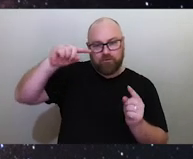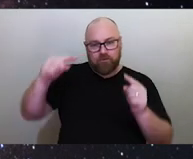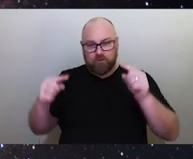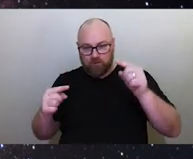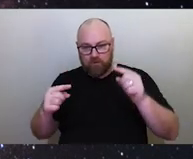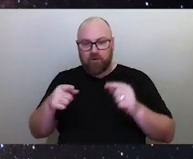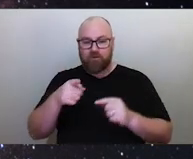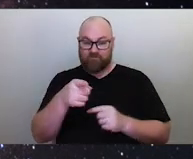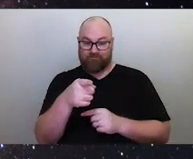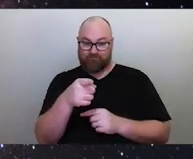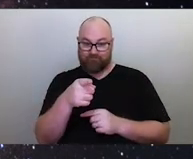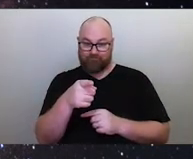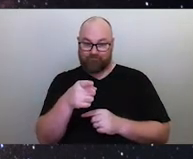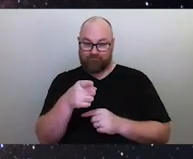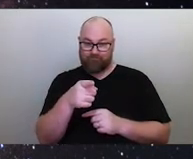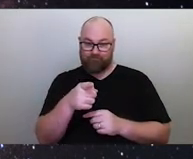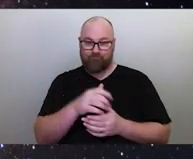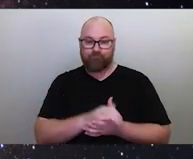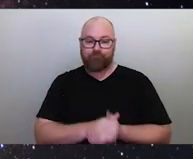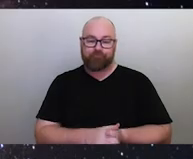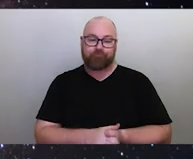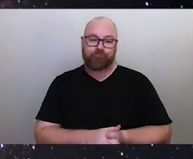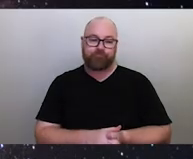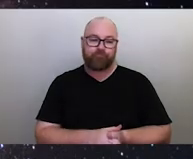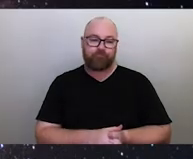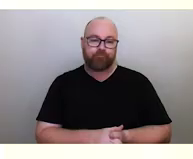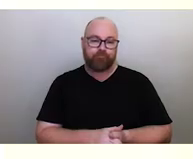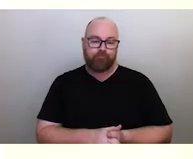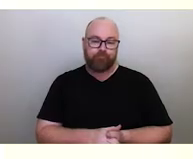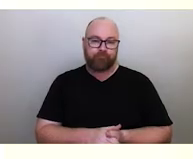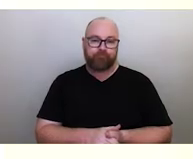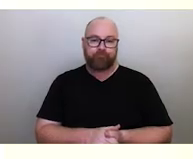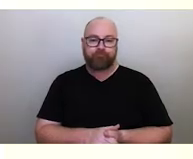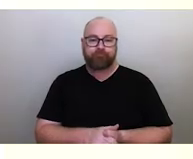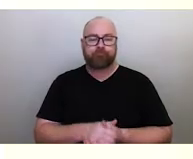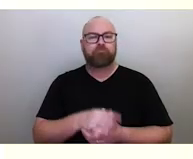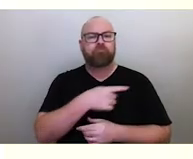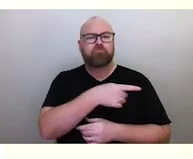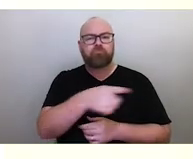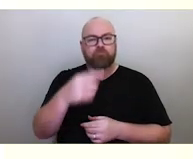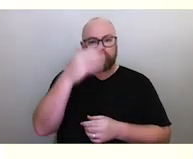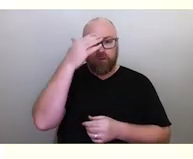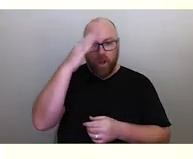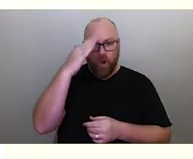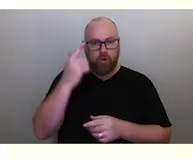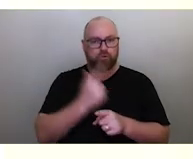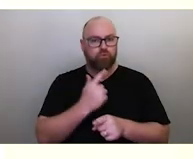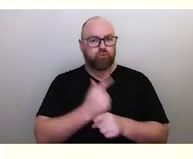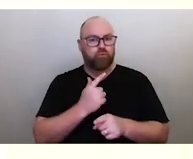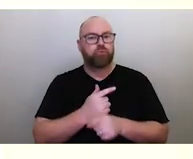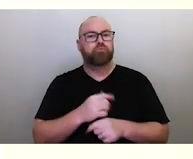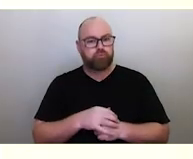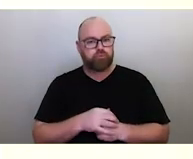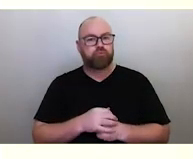where you would see the head of the Great Emu in the Sky. And the Elders talk about how as the as the evening